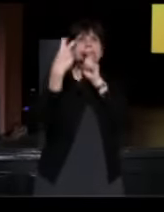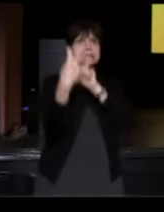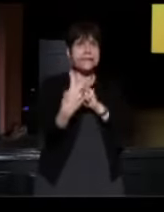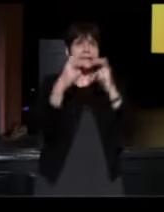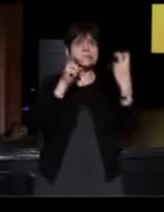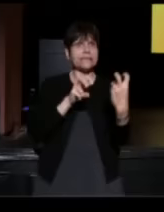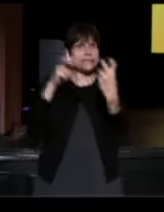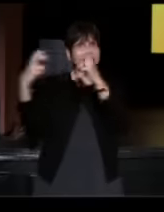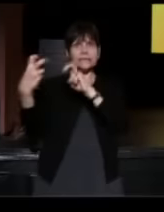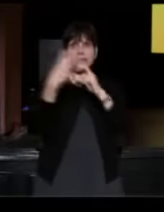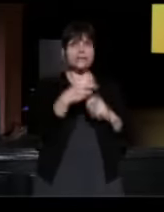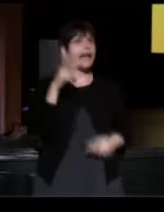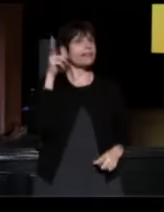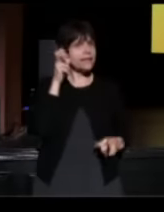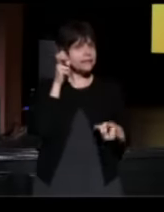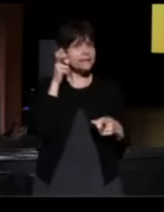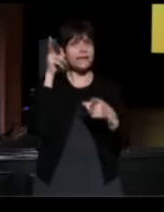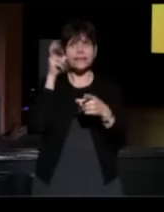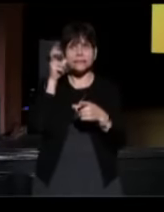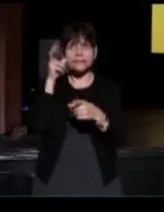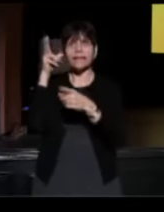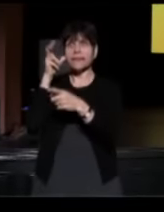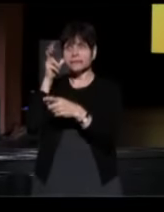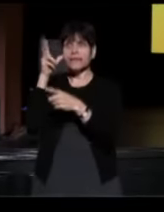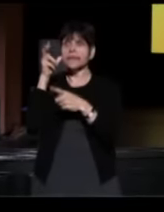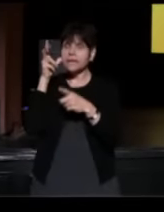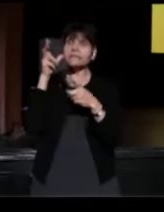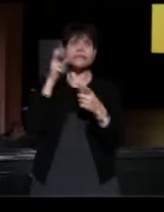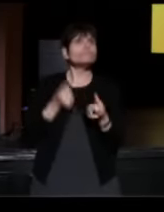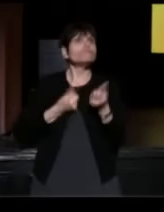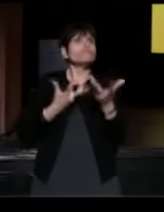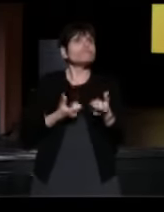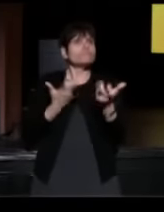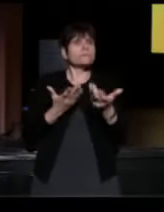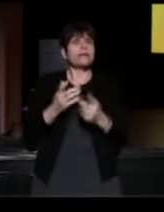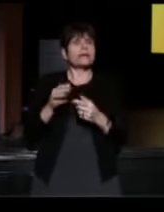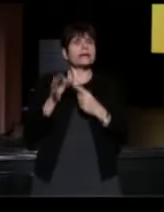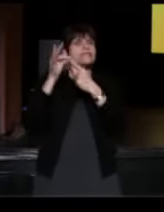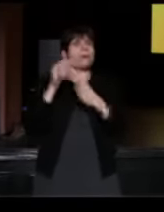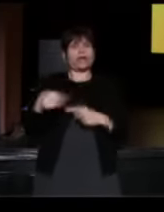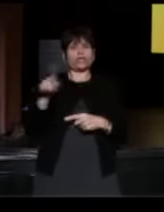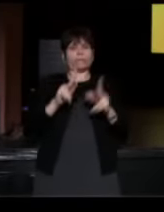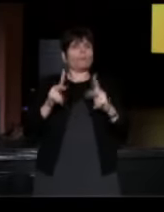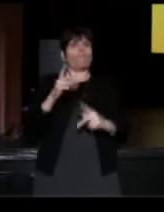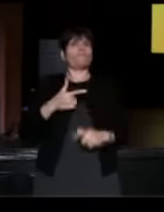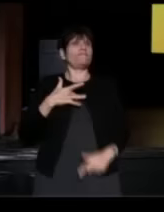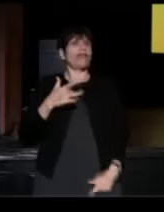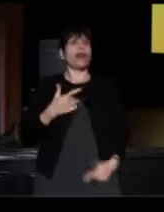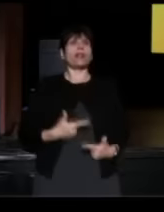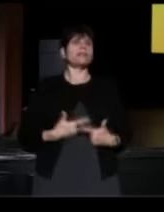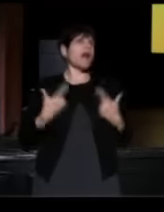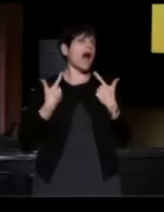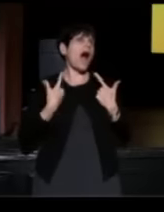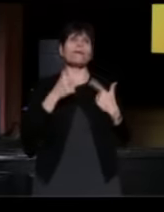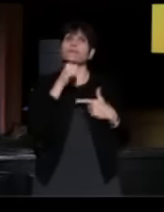especially people who might have felt like their lives didn't matter. And I tried this experiment in Grand Central.